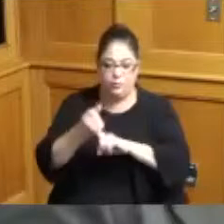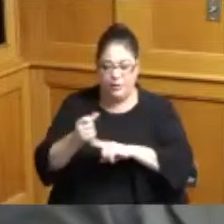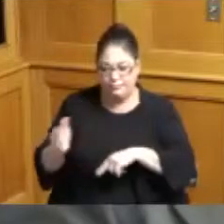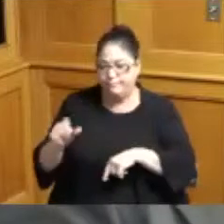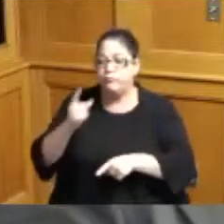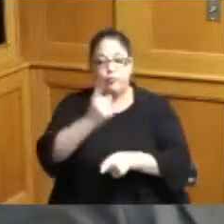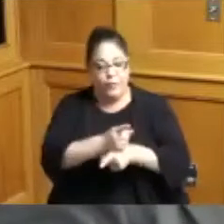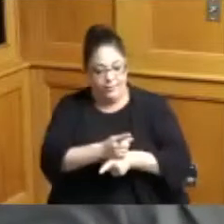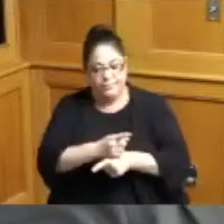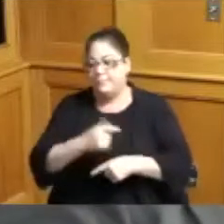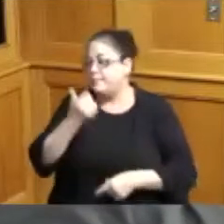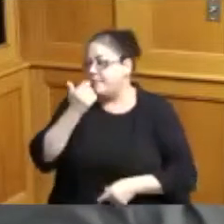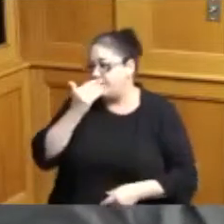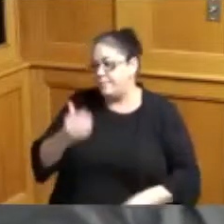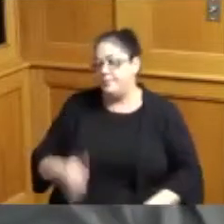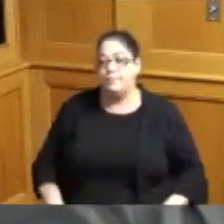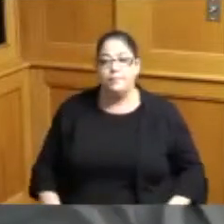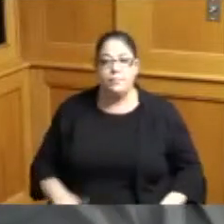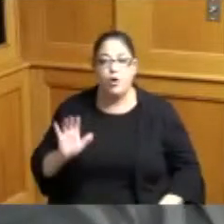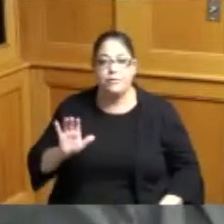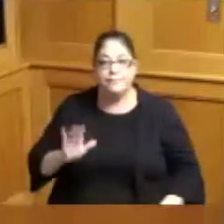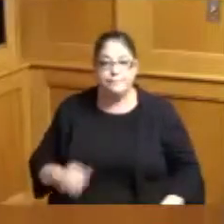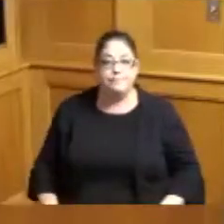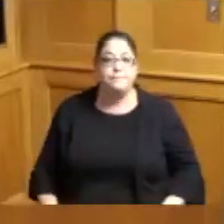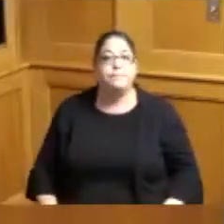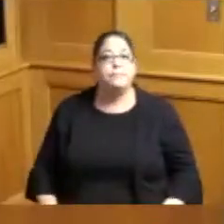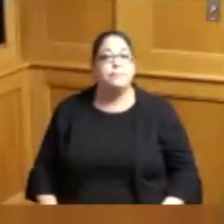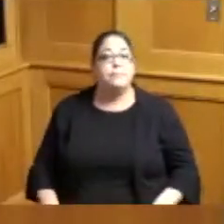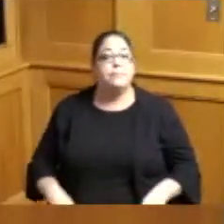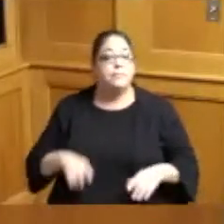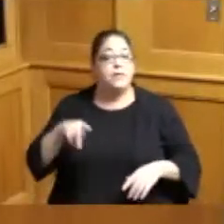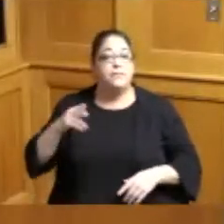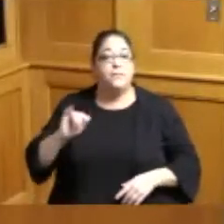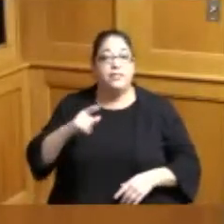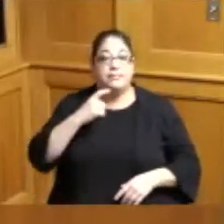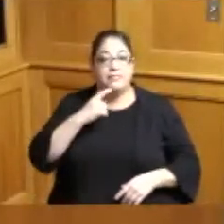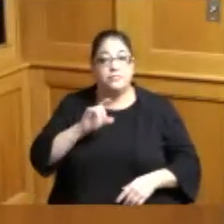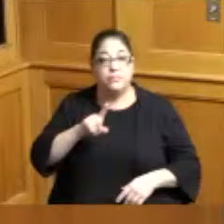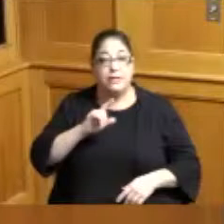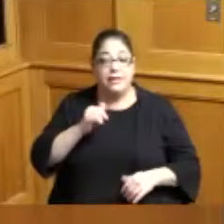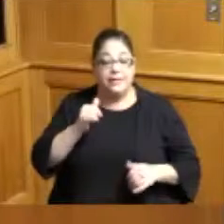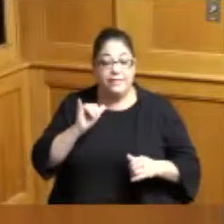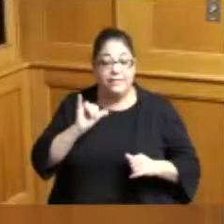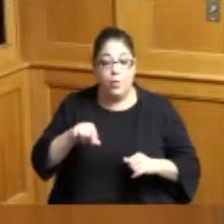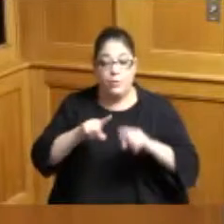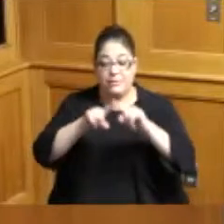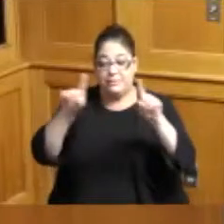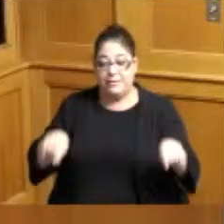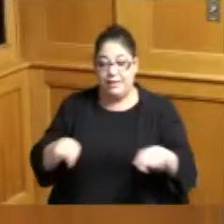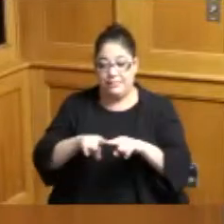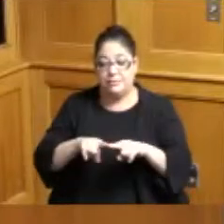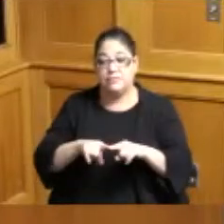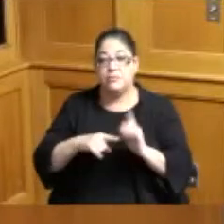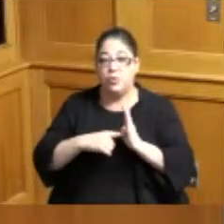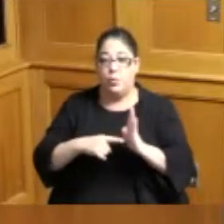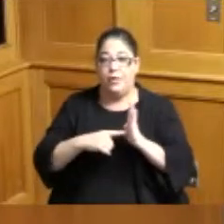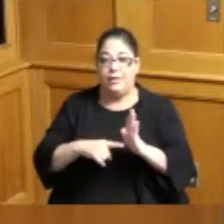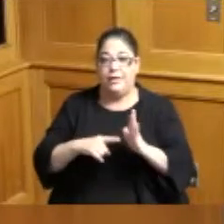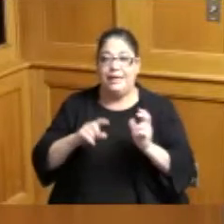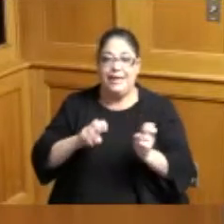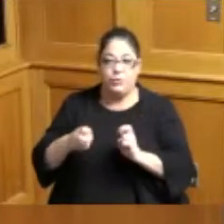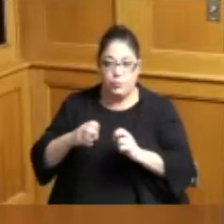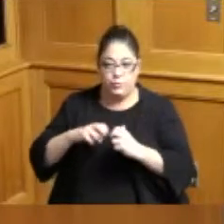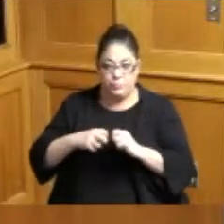ma'am awesome also to point out since it since those were showing some some issues those those